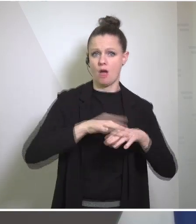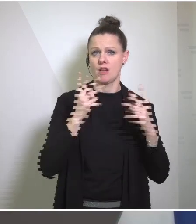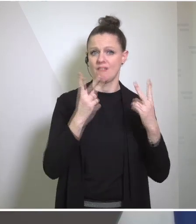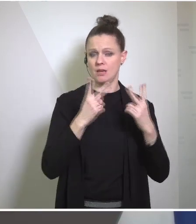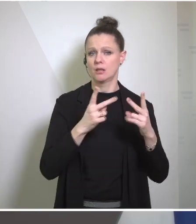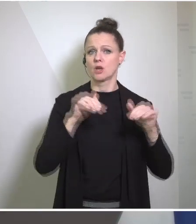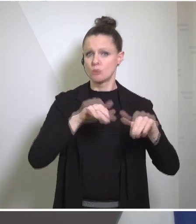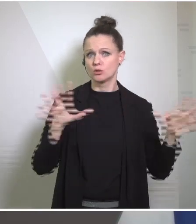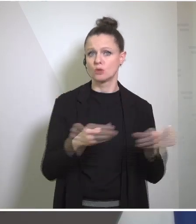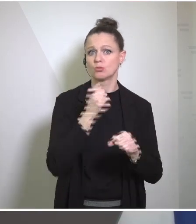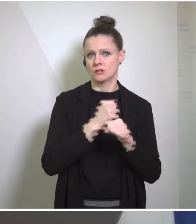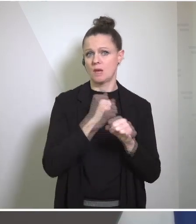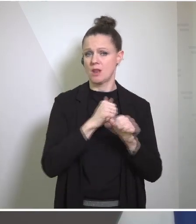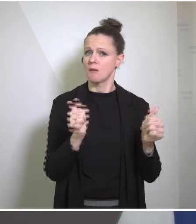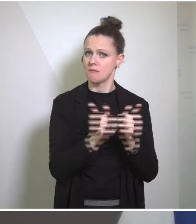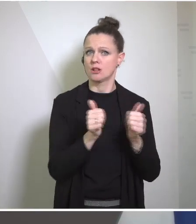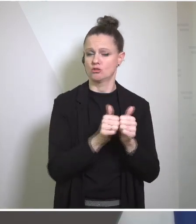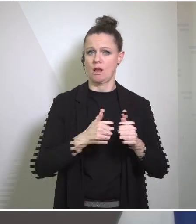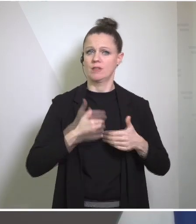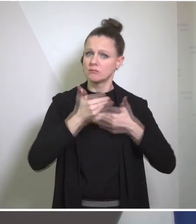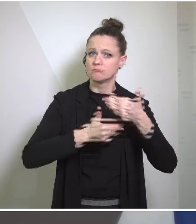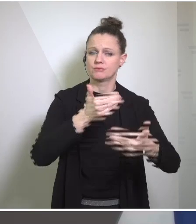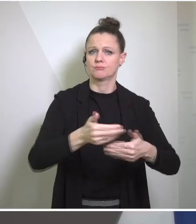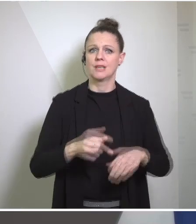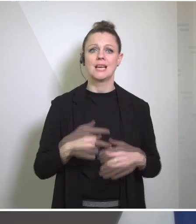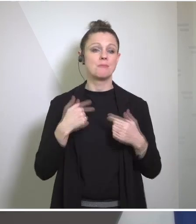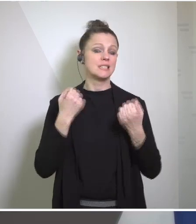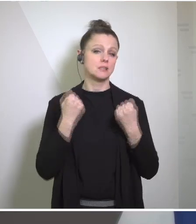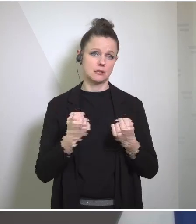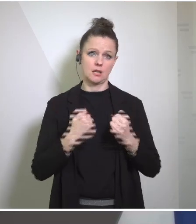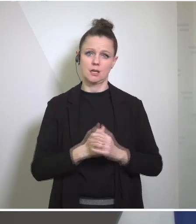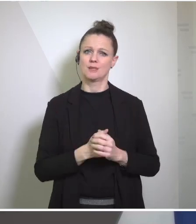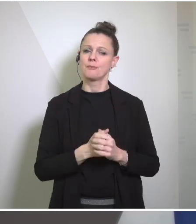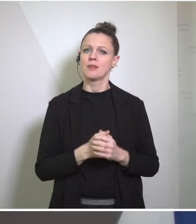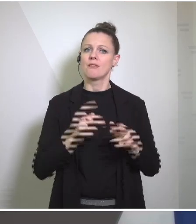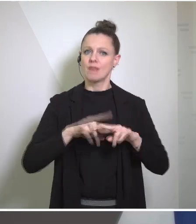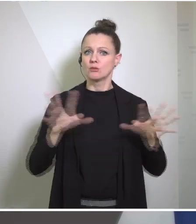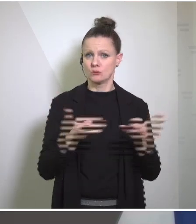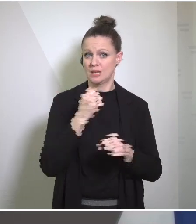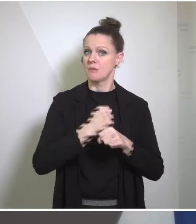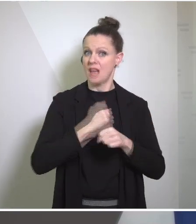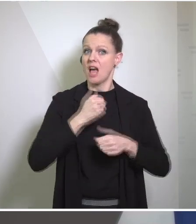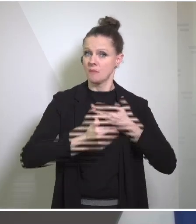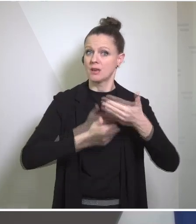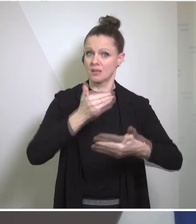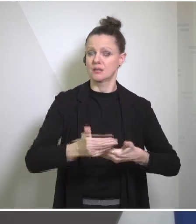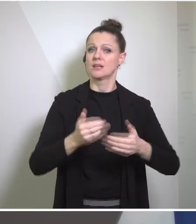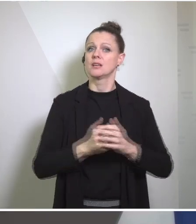together side by side. And I believe very strongly that how we act together now will significantly